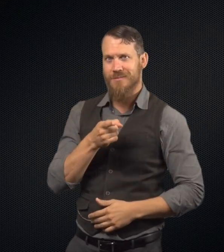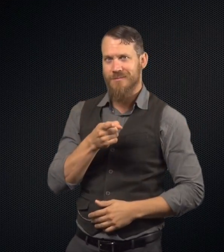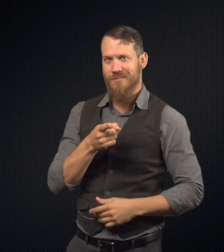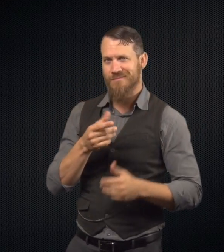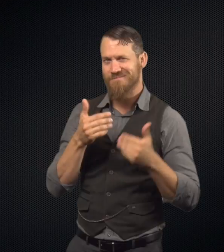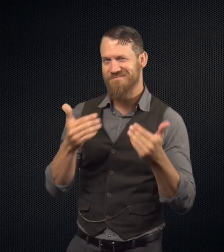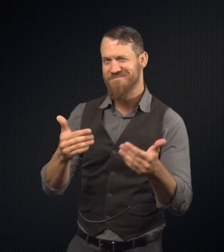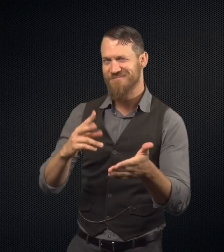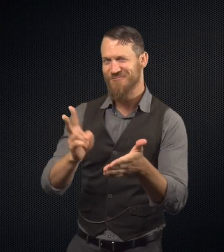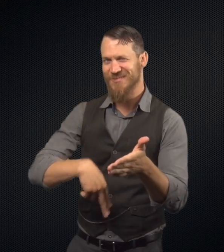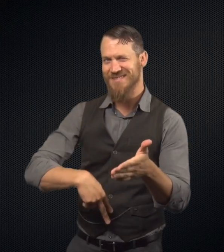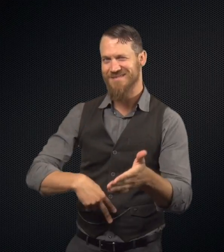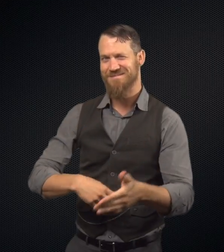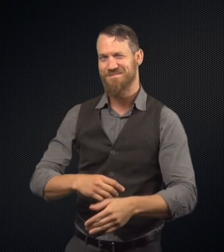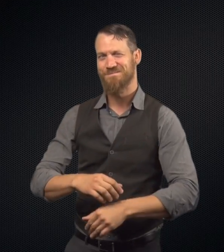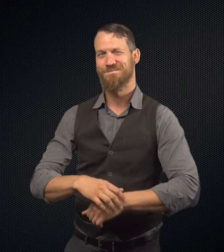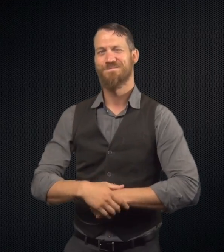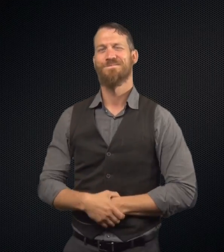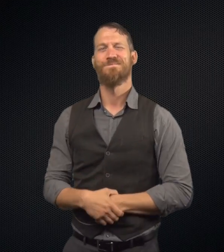Are you curious? Go ahead and read.